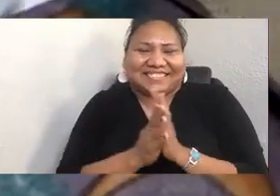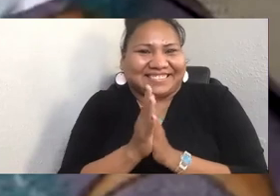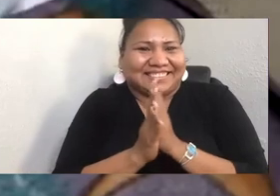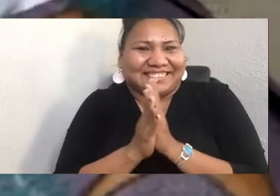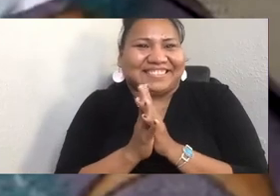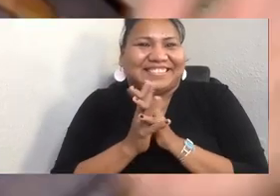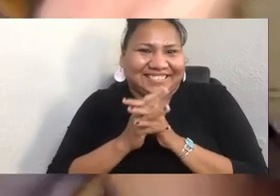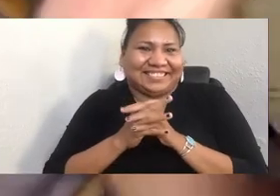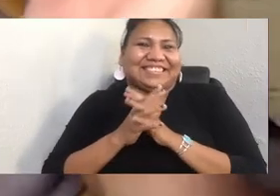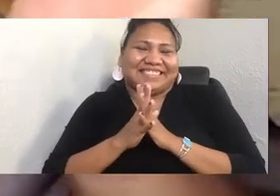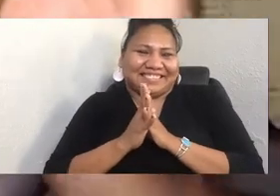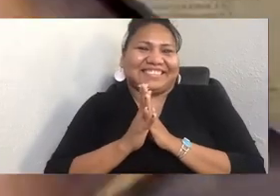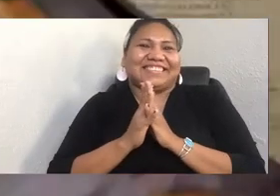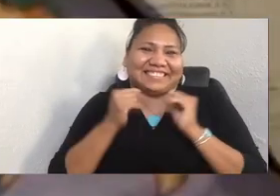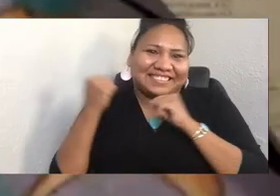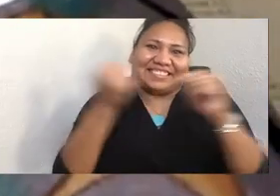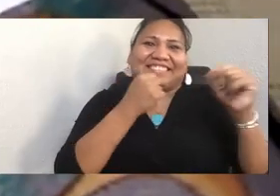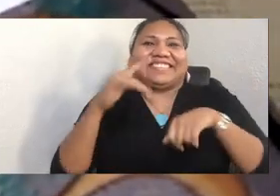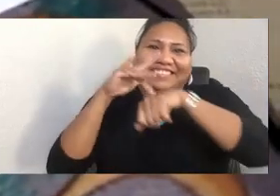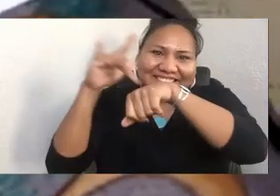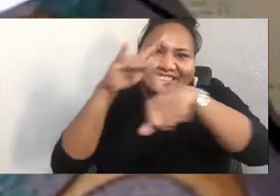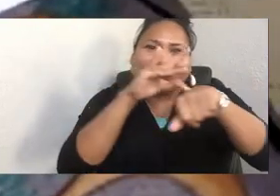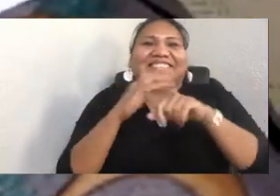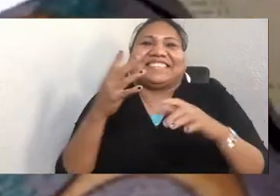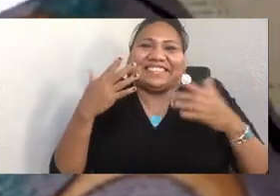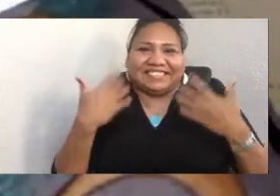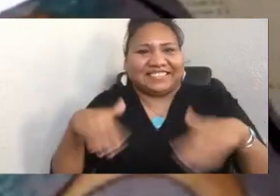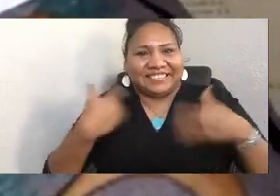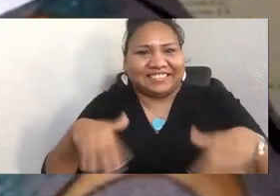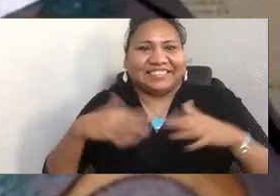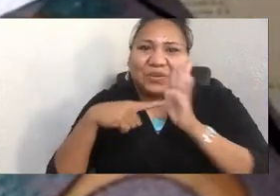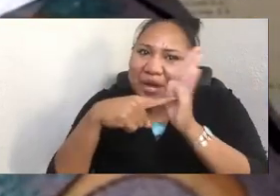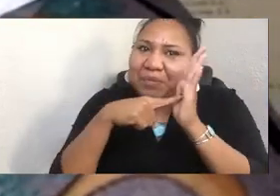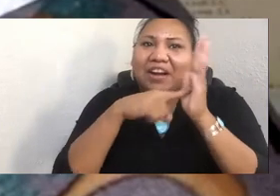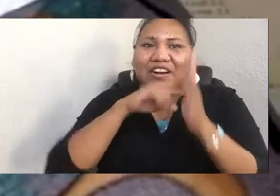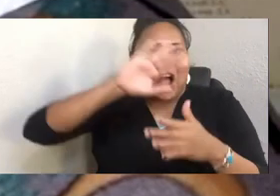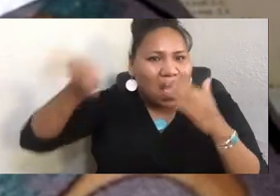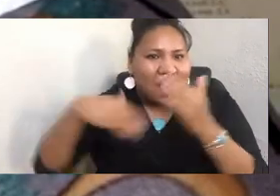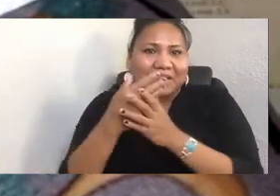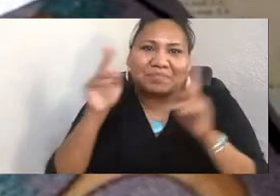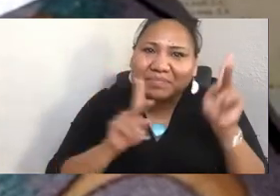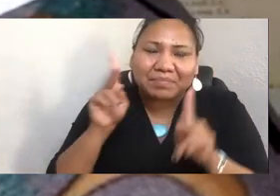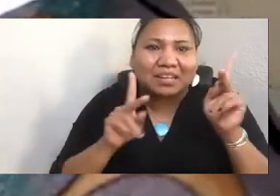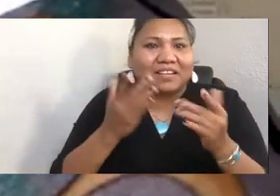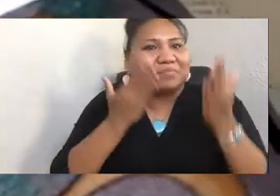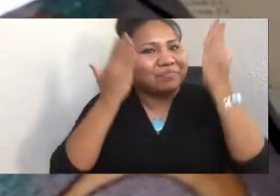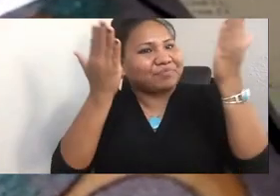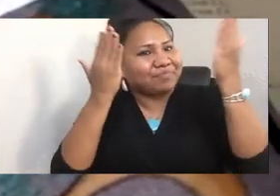So with representation from all those people, we just raise our hands and thank you so much, Matika. What a beautiful presentation.